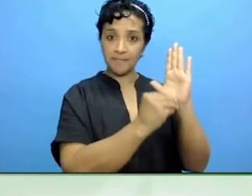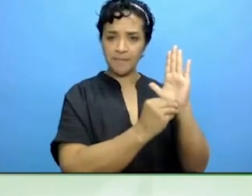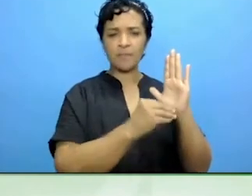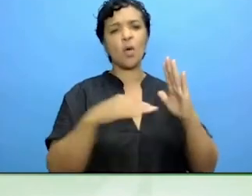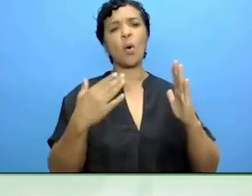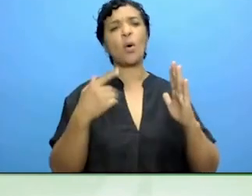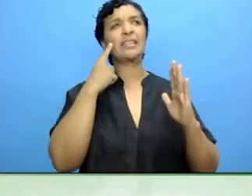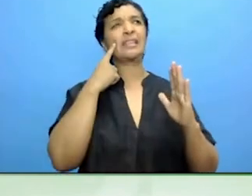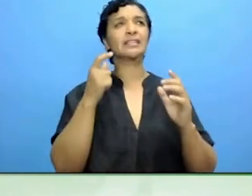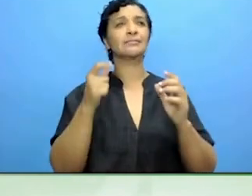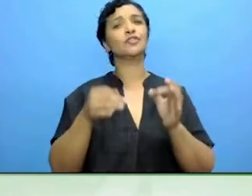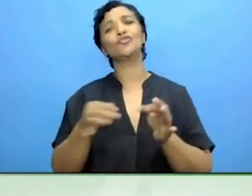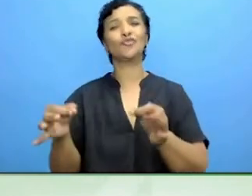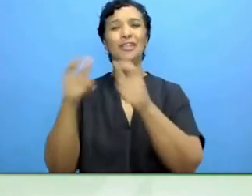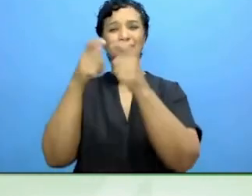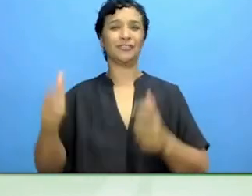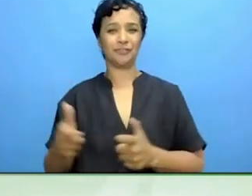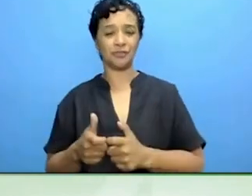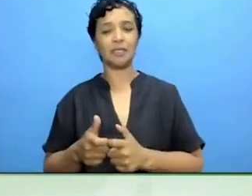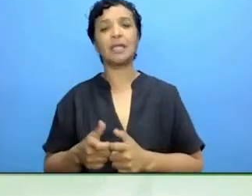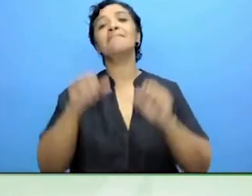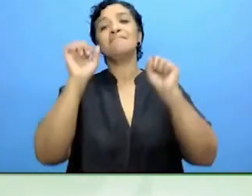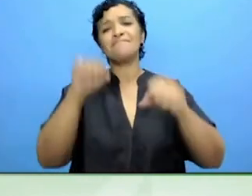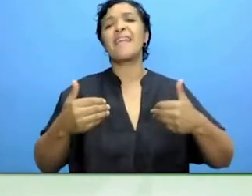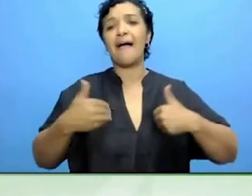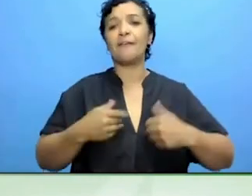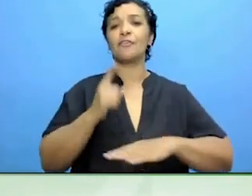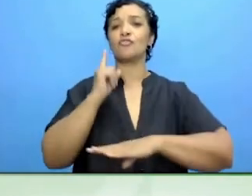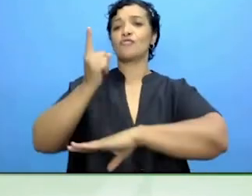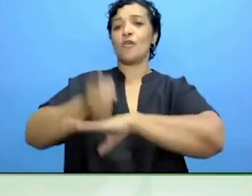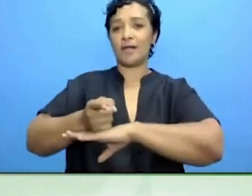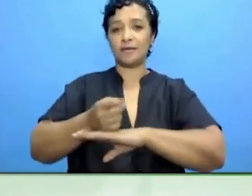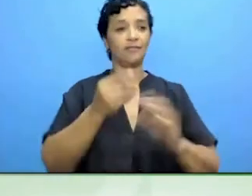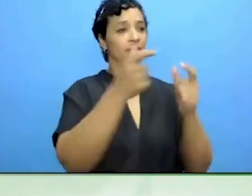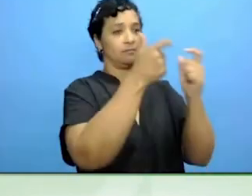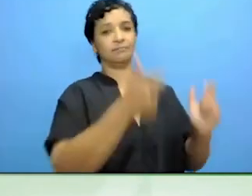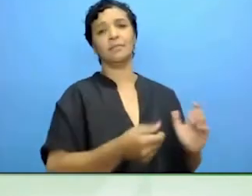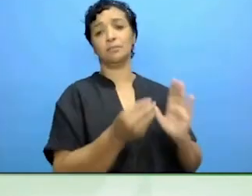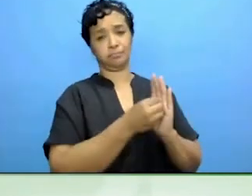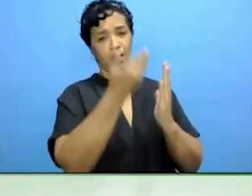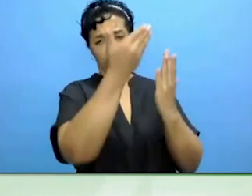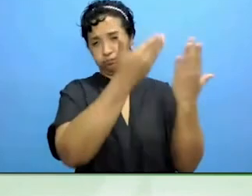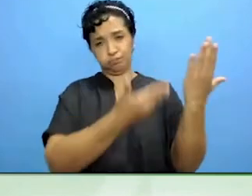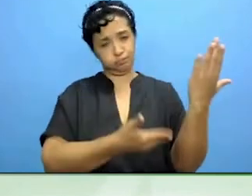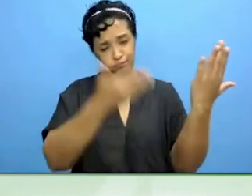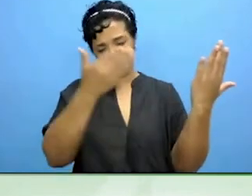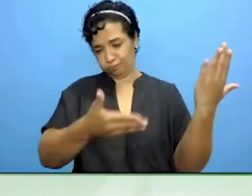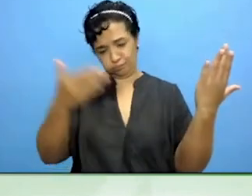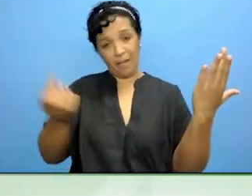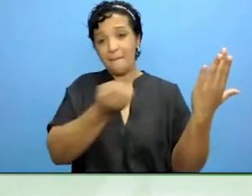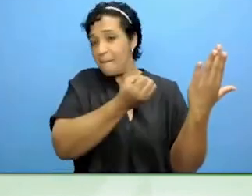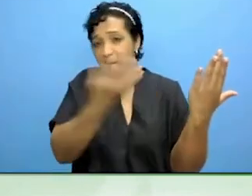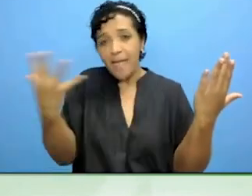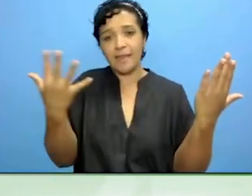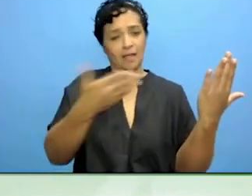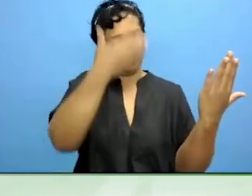We have got directives, many directives and they have a strong